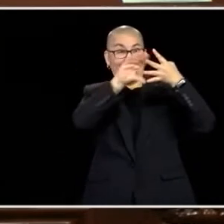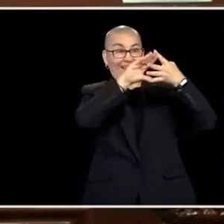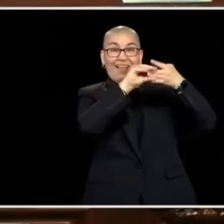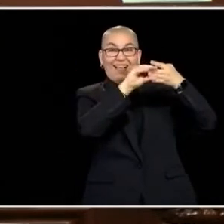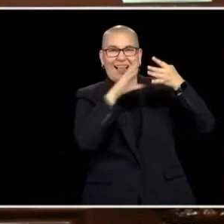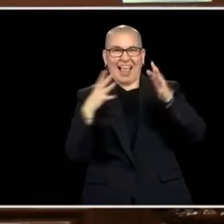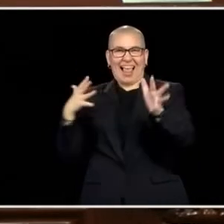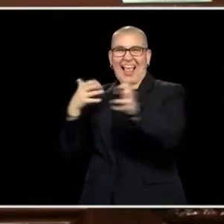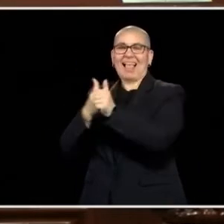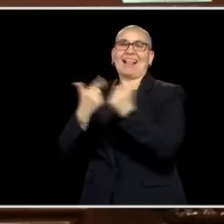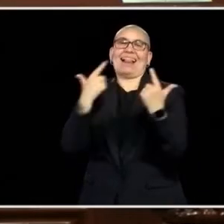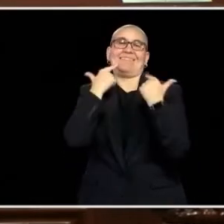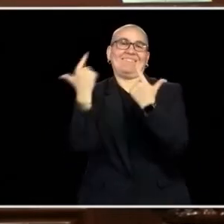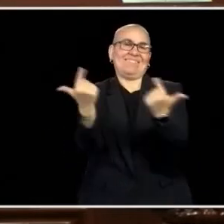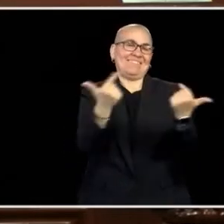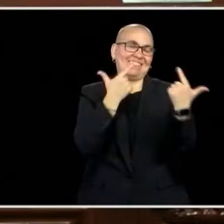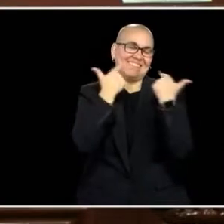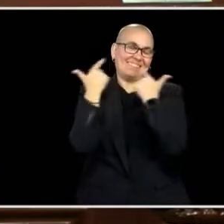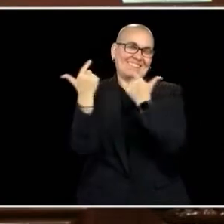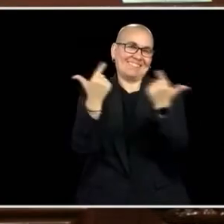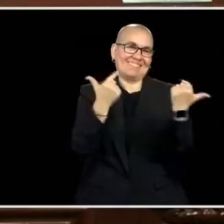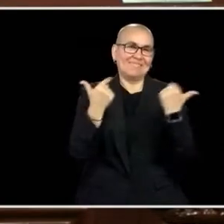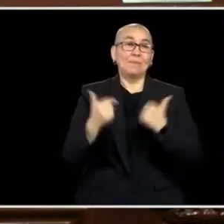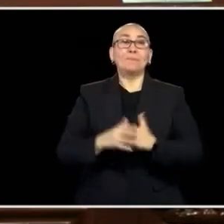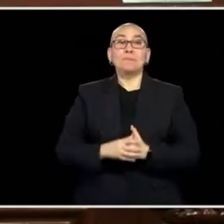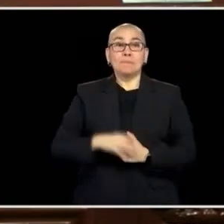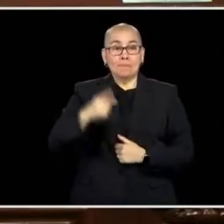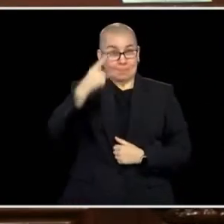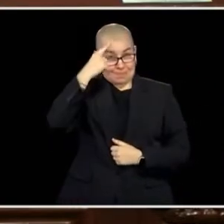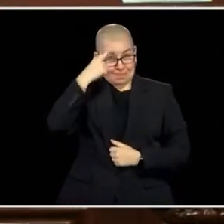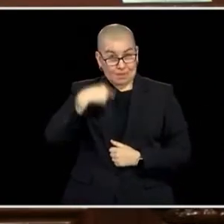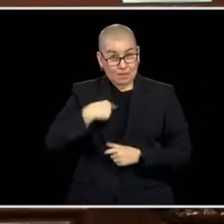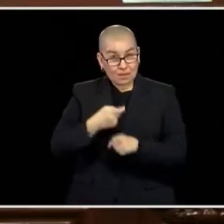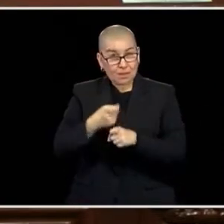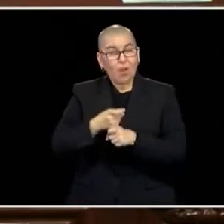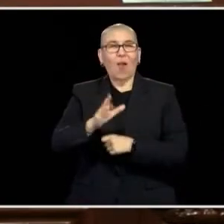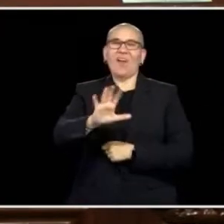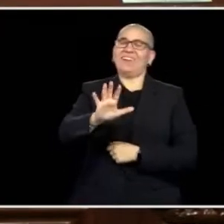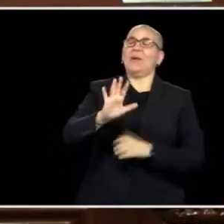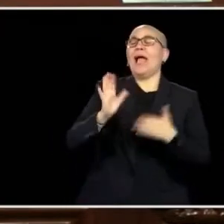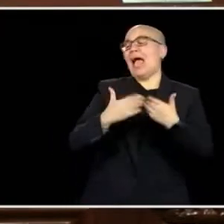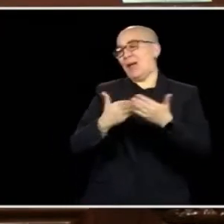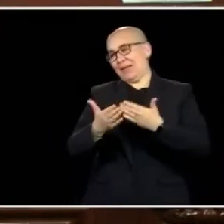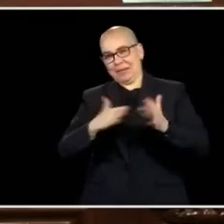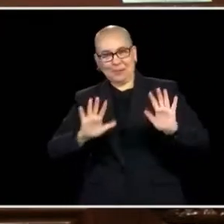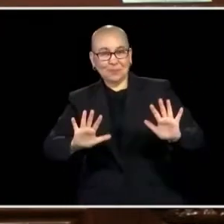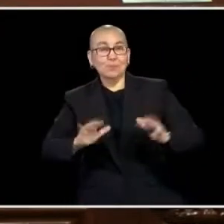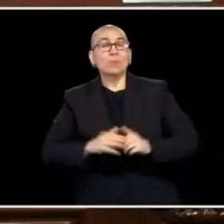I'M KIDDING. I WILL HAVE TO SAY, WE KNOW, STATE OF THE STATE SPEECH IS